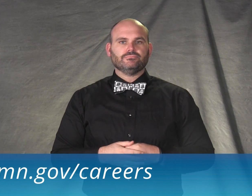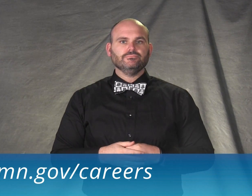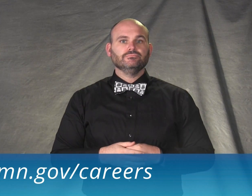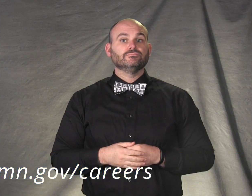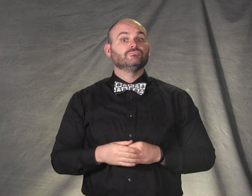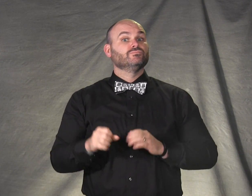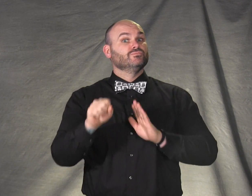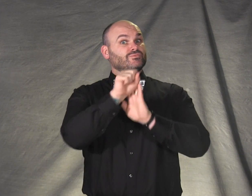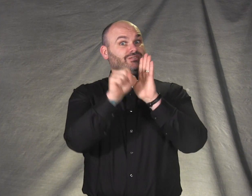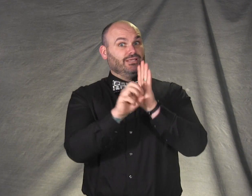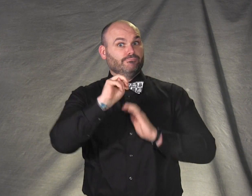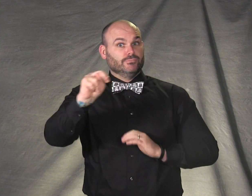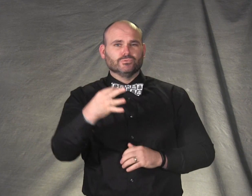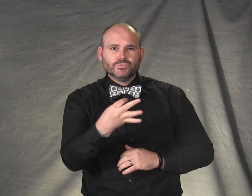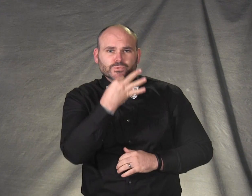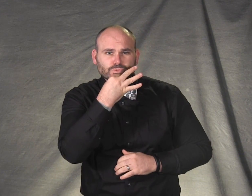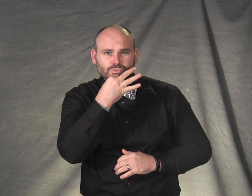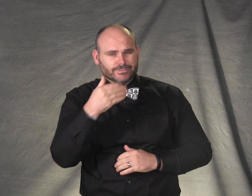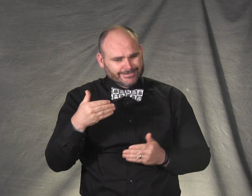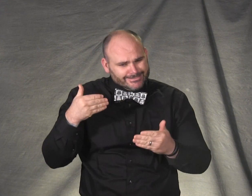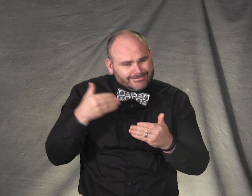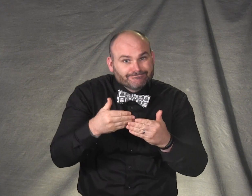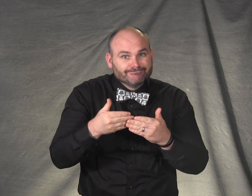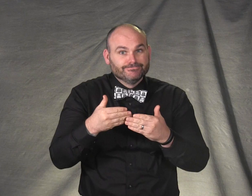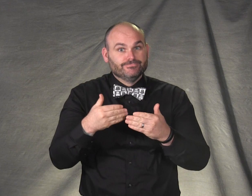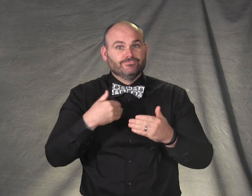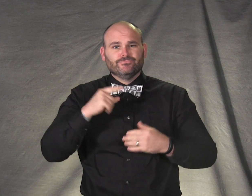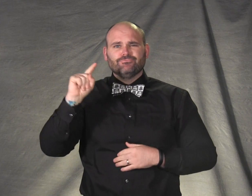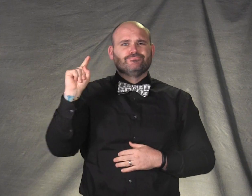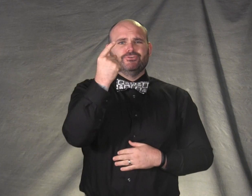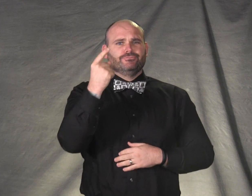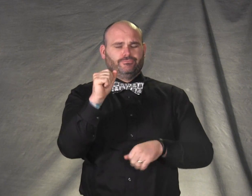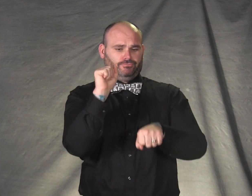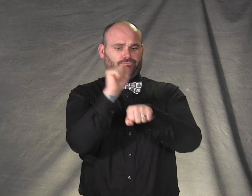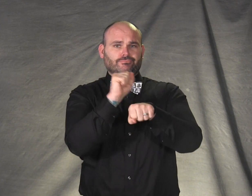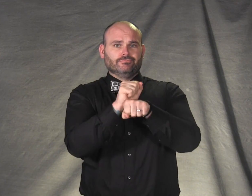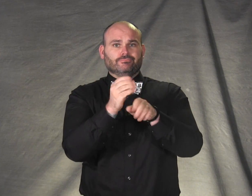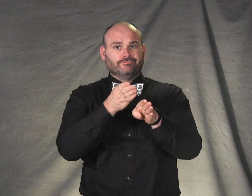The State of Minnesota will hold its first ever Career Fair